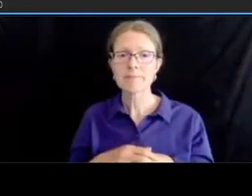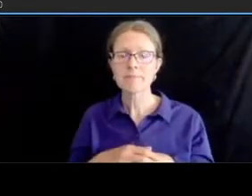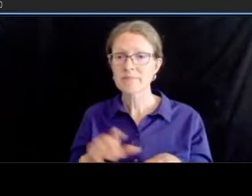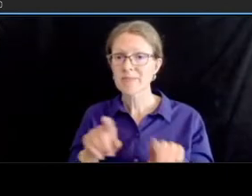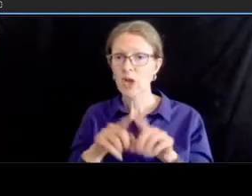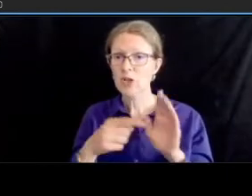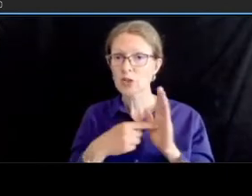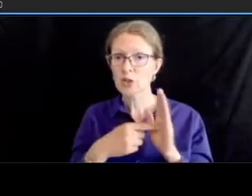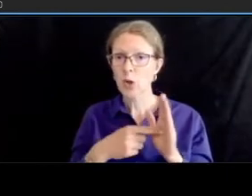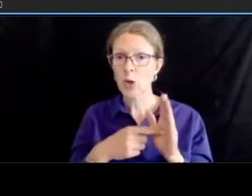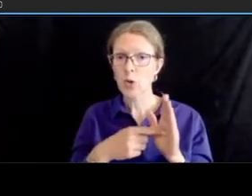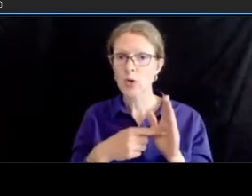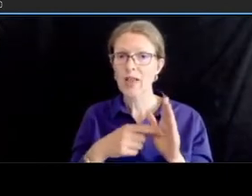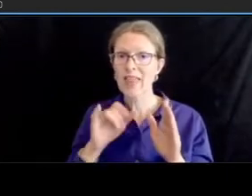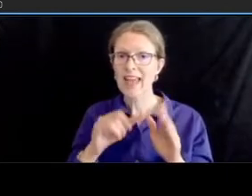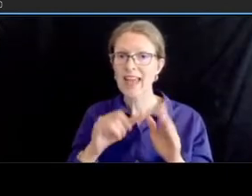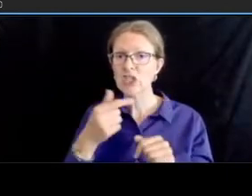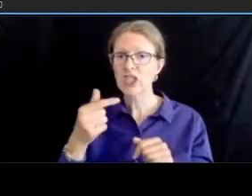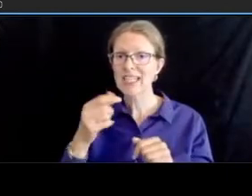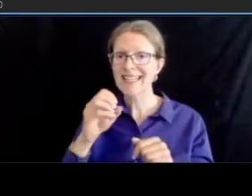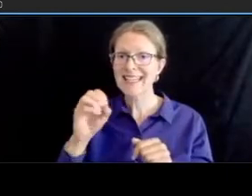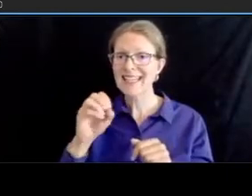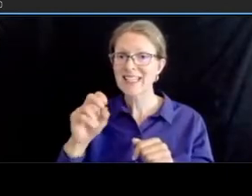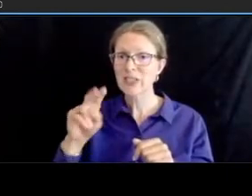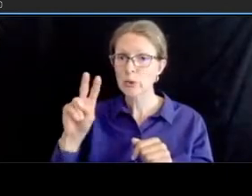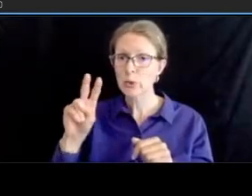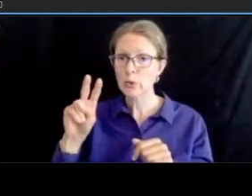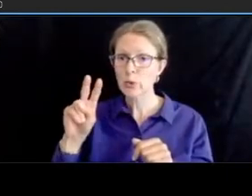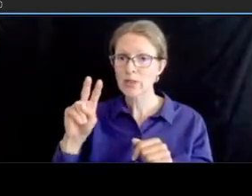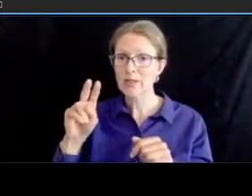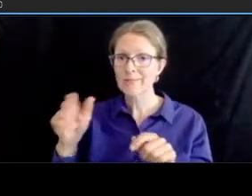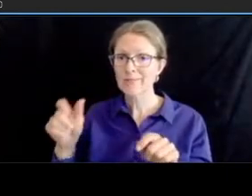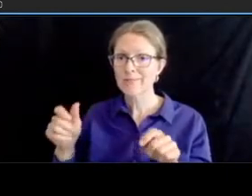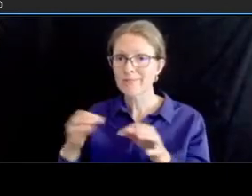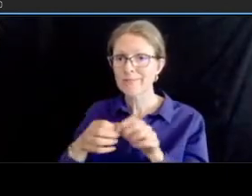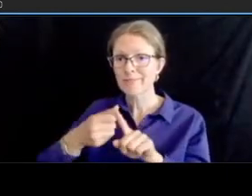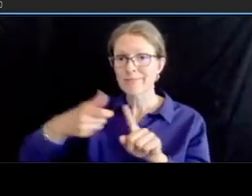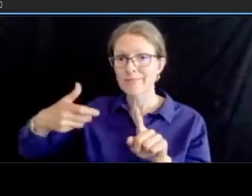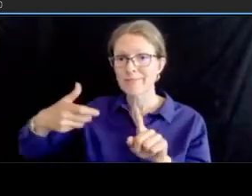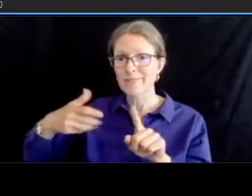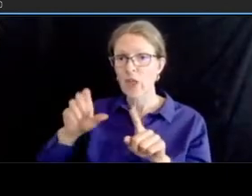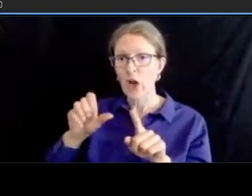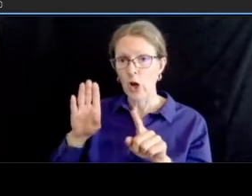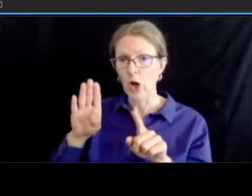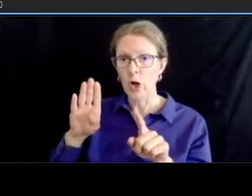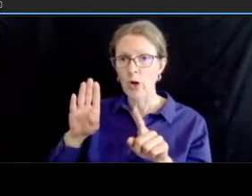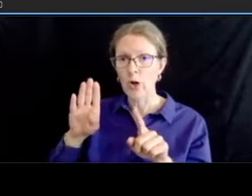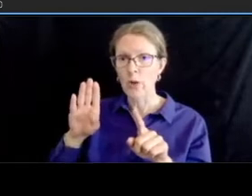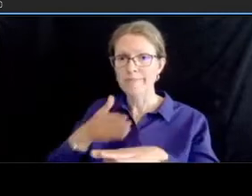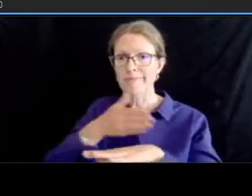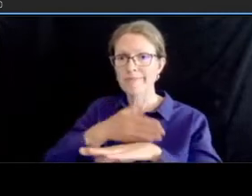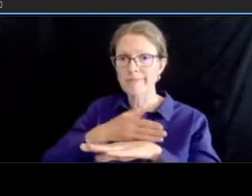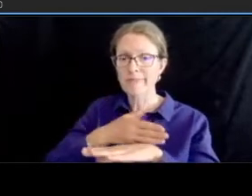uh type of an improvement there at the crosswalk uh to the zoo this is to prevent illegal parking